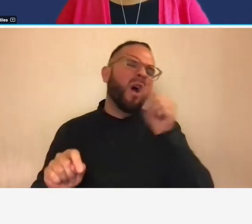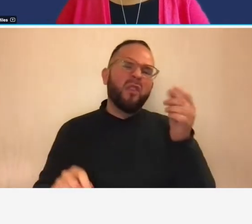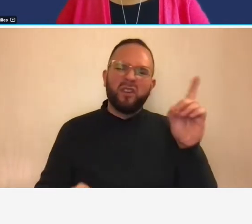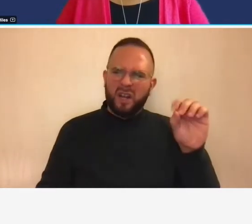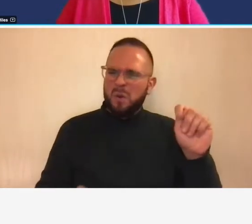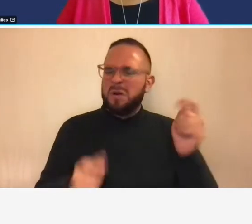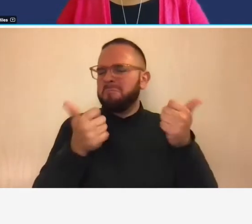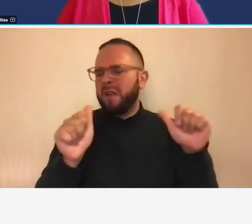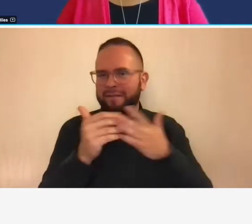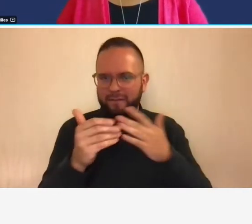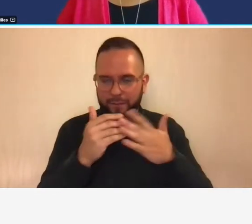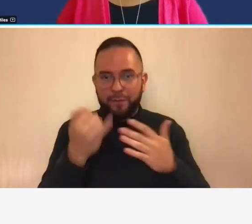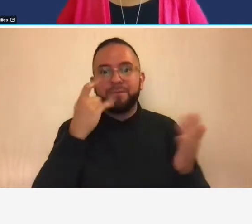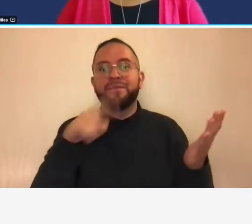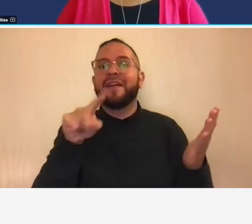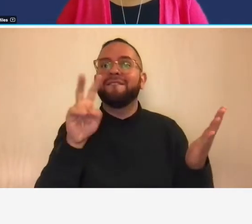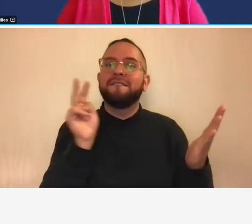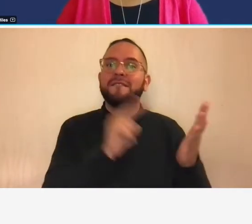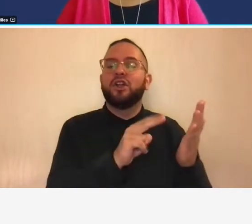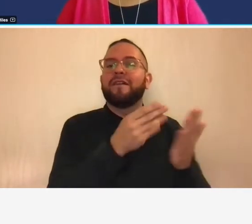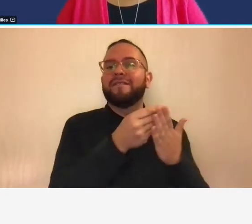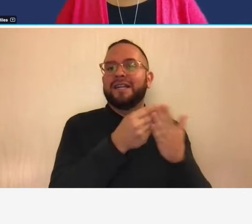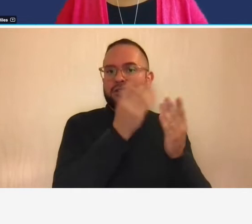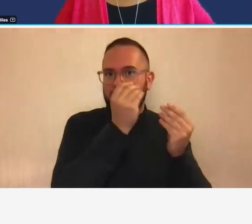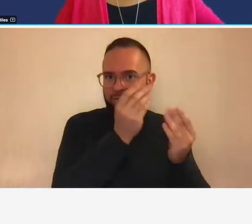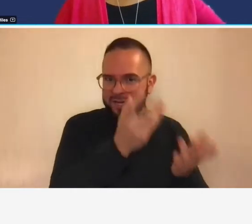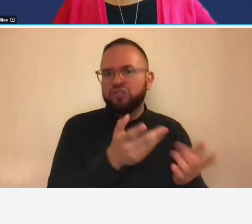information especially your indirect cost rates because you know that's essential for